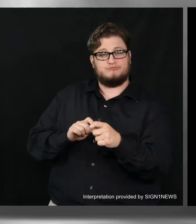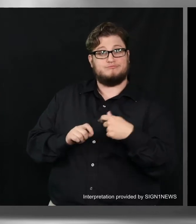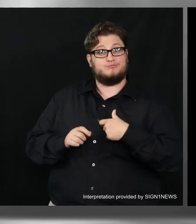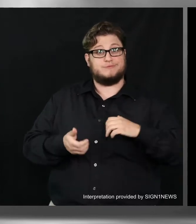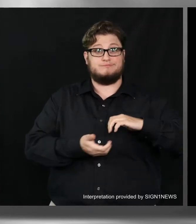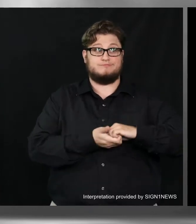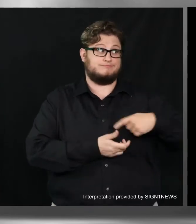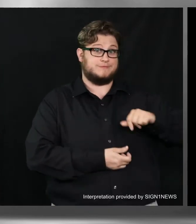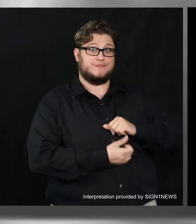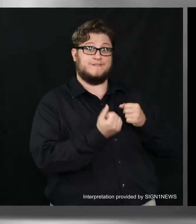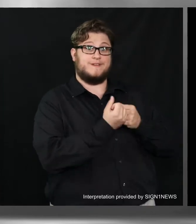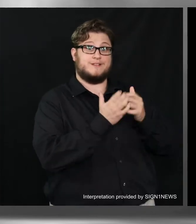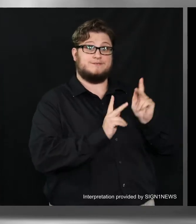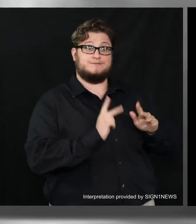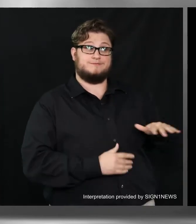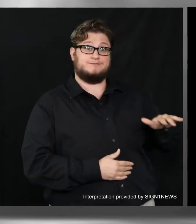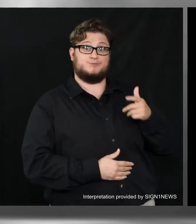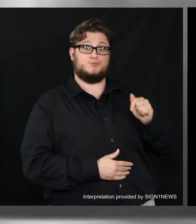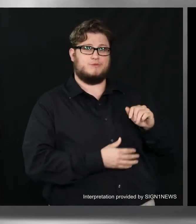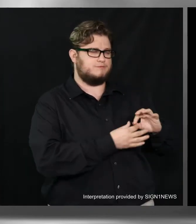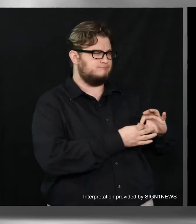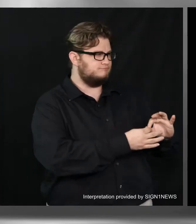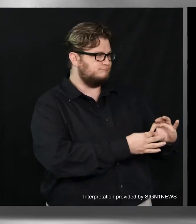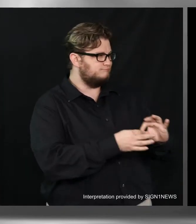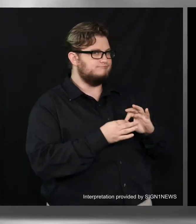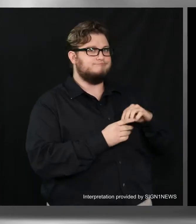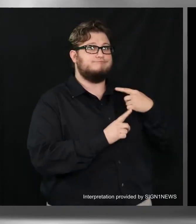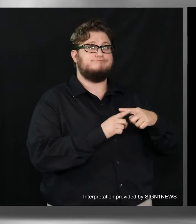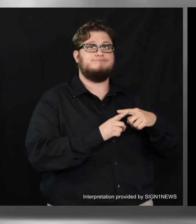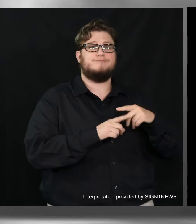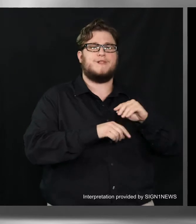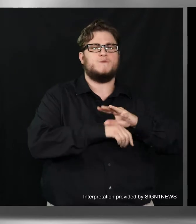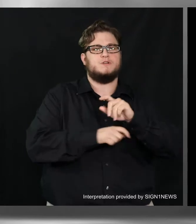We're working with self-advocates on uniting Georgians and influencing change